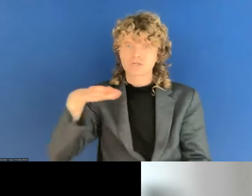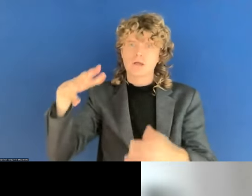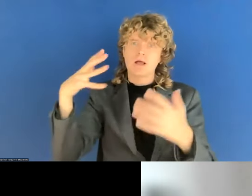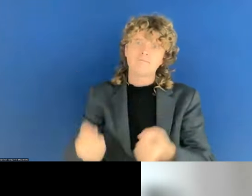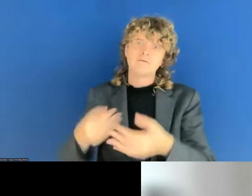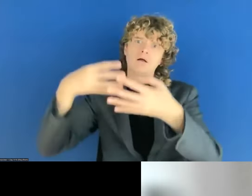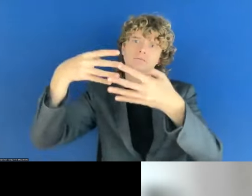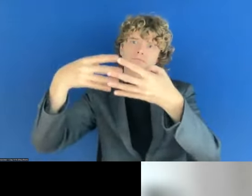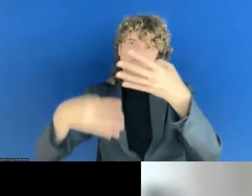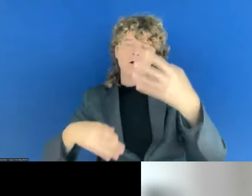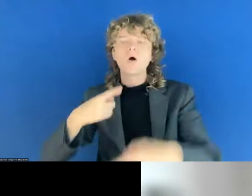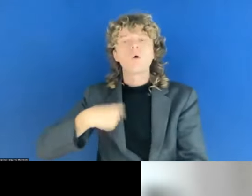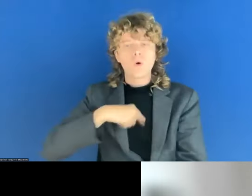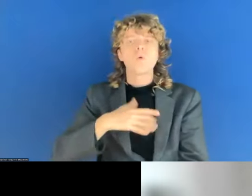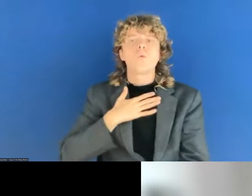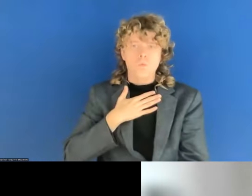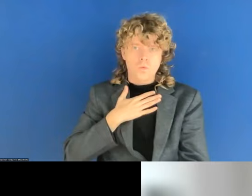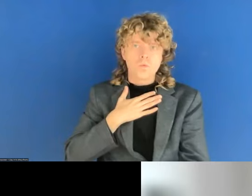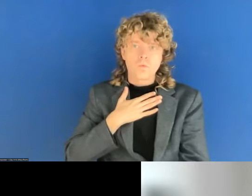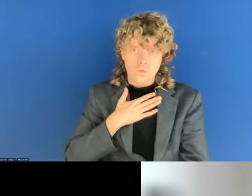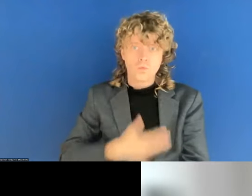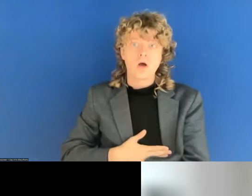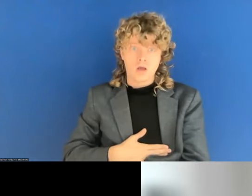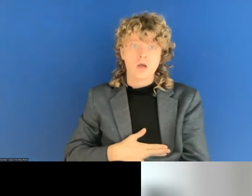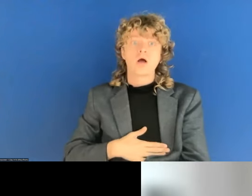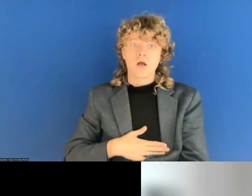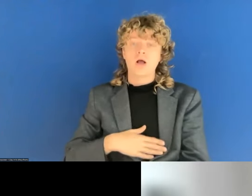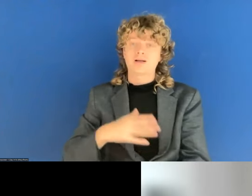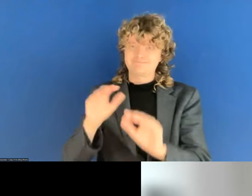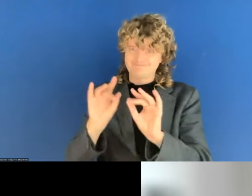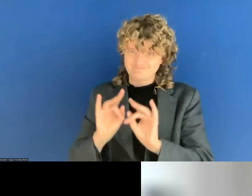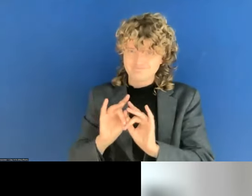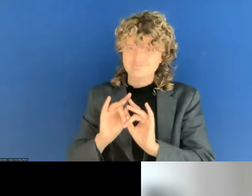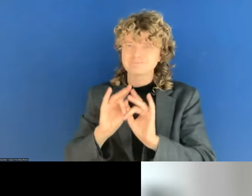there has to be or would be possible in the future to go a little bit more aligned with the in-depth.